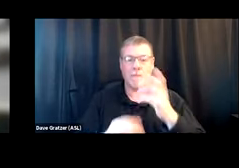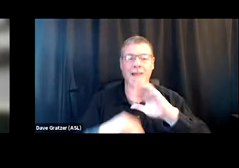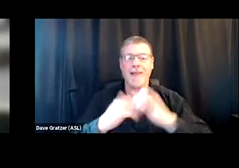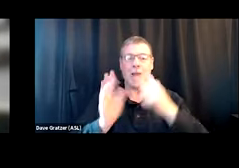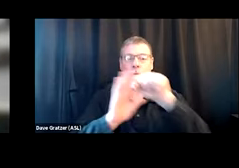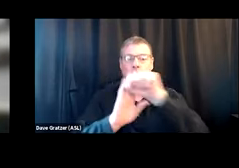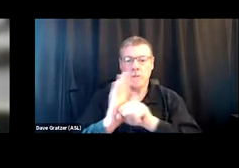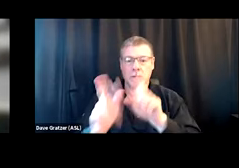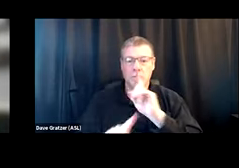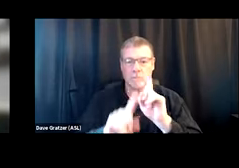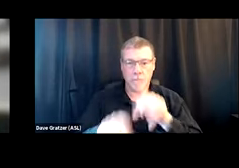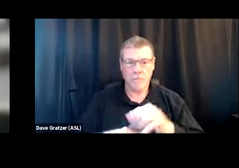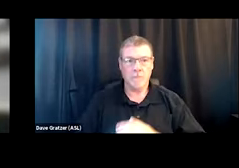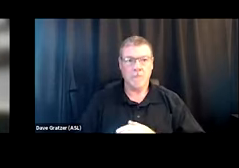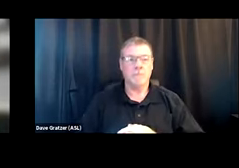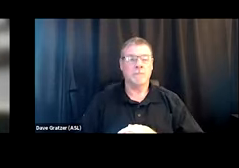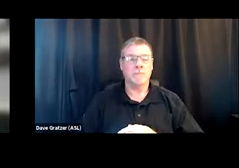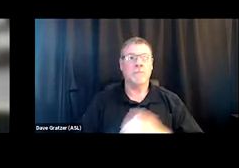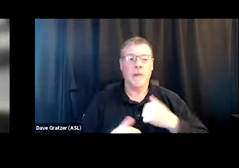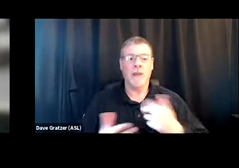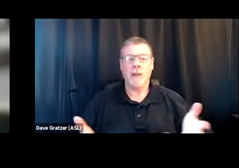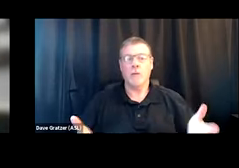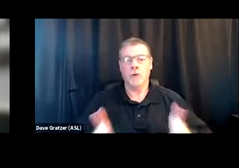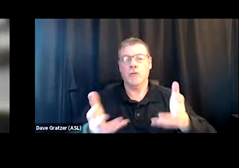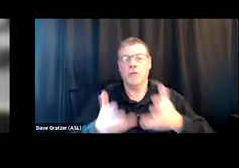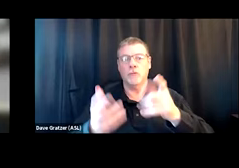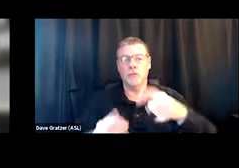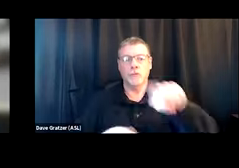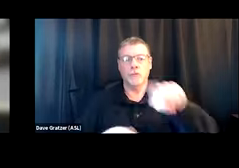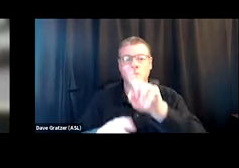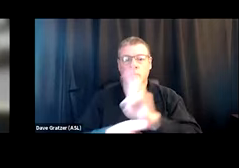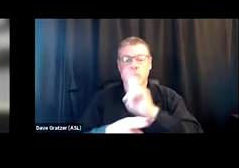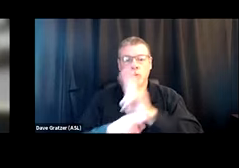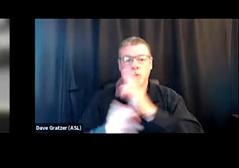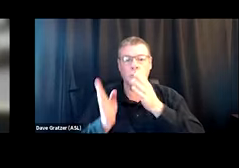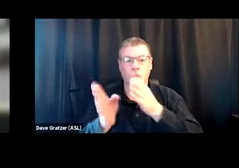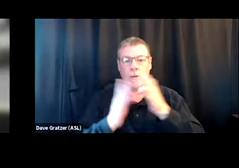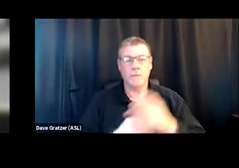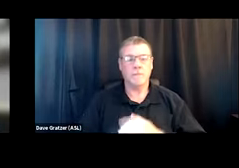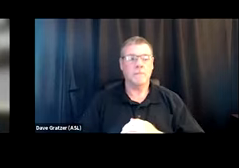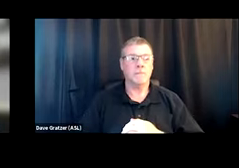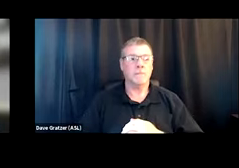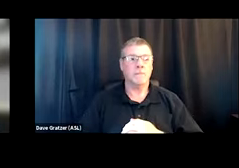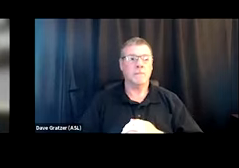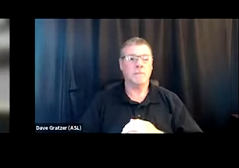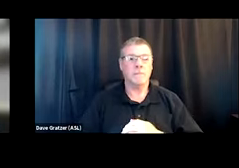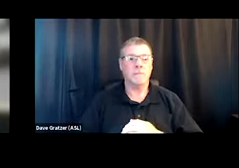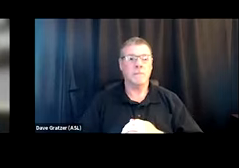So I would, again, encourage you to use that voice, if it doesn't already exist, to expand access